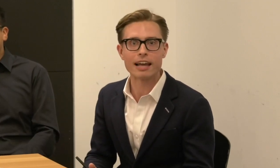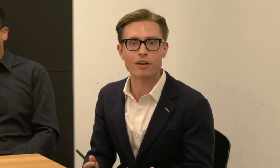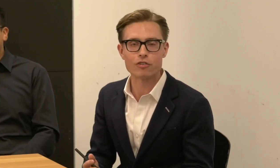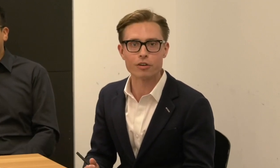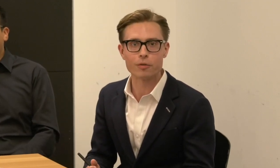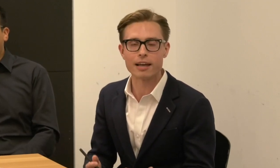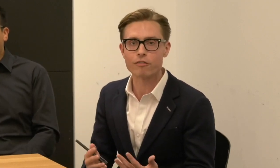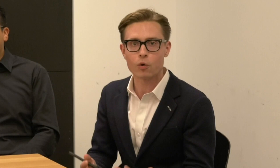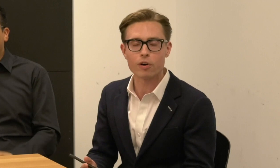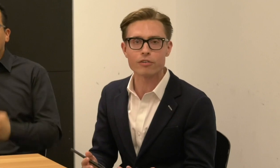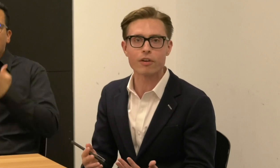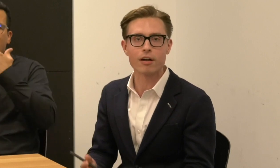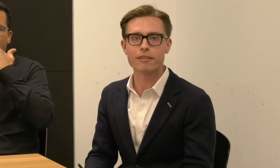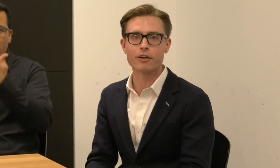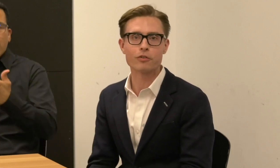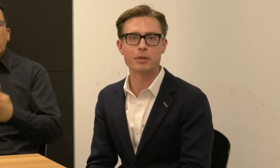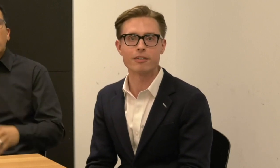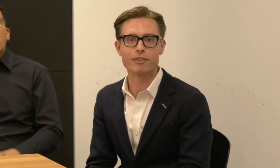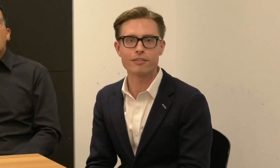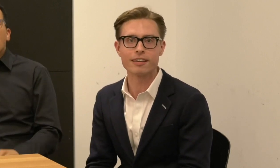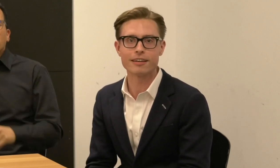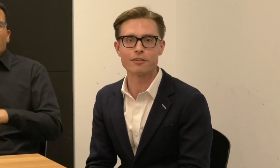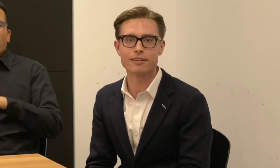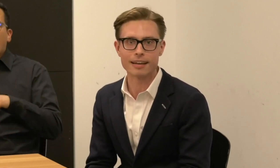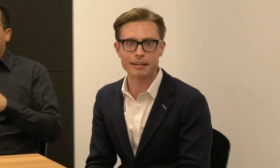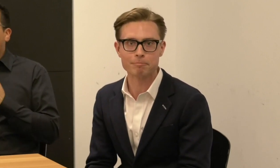and of course all of our speakers here today.